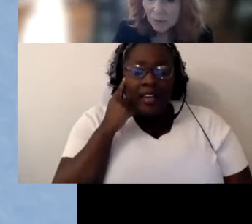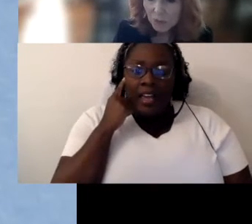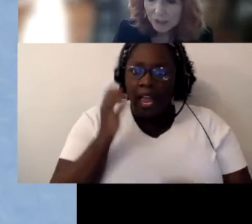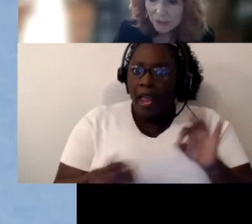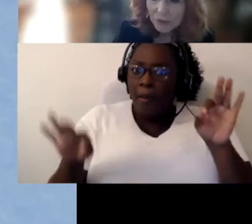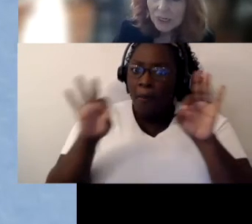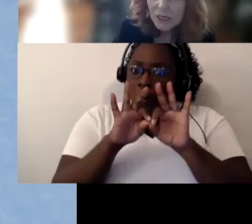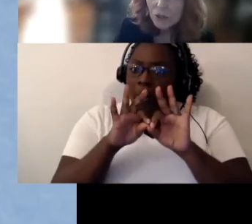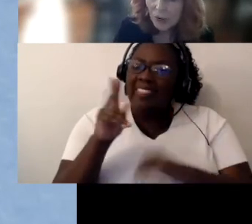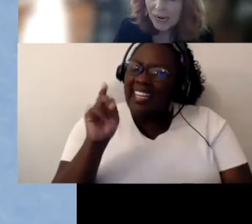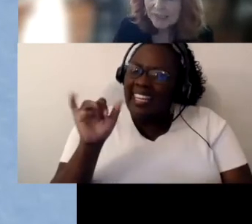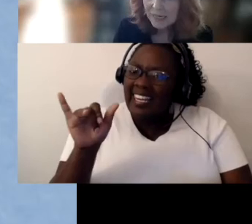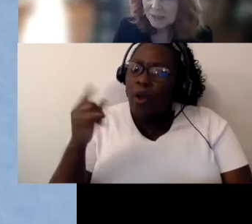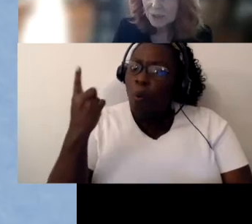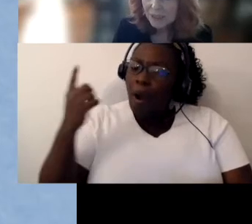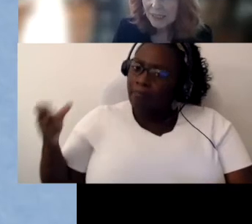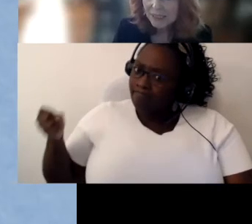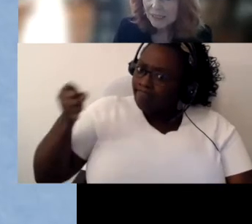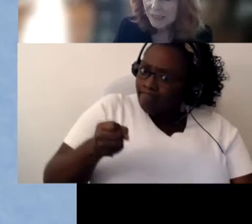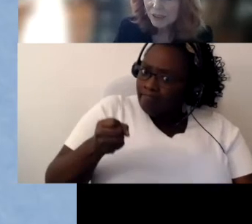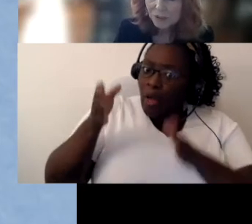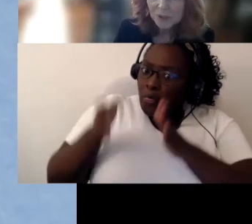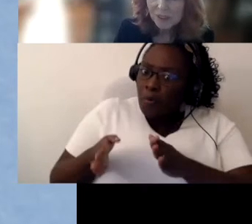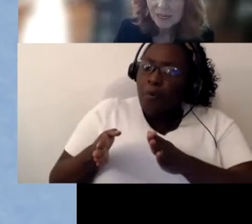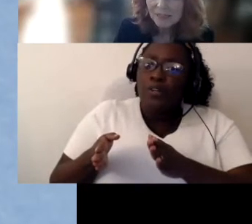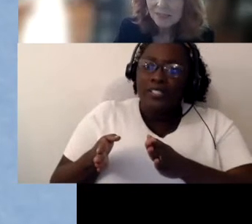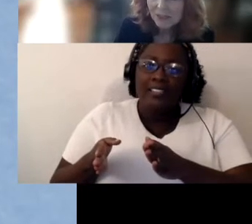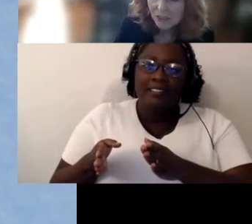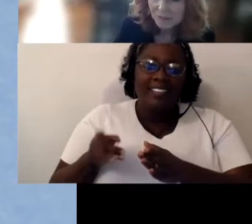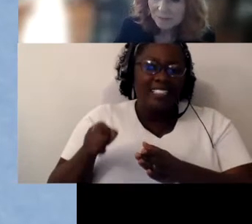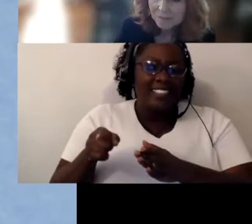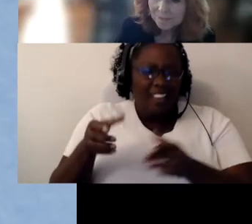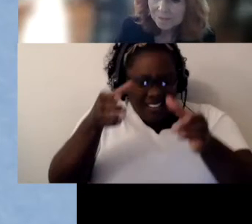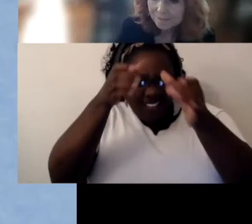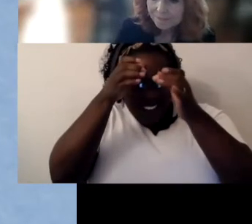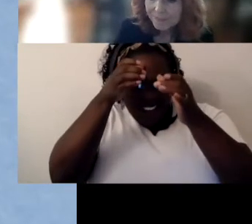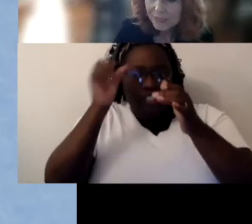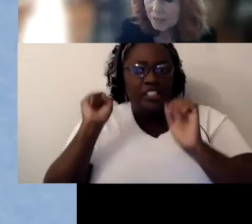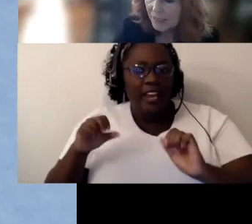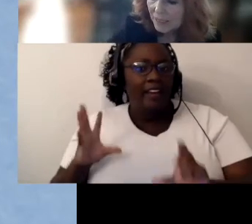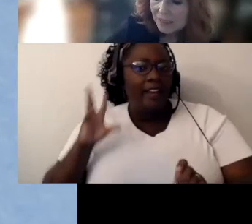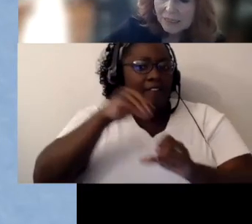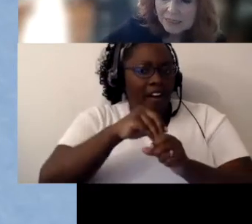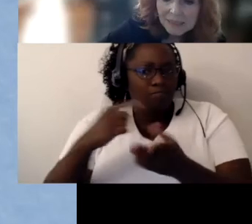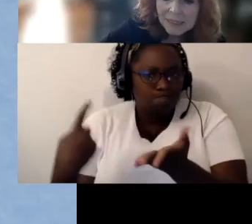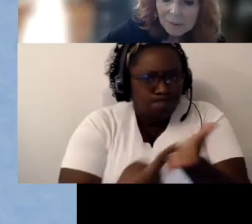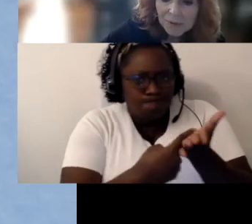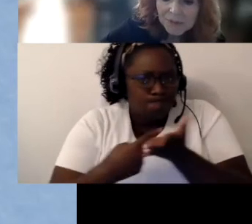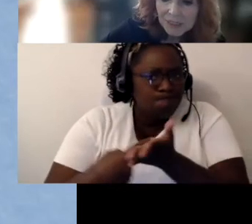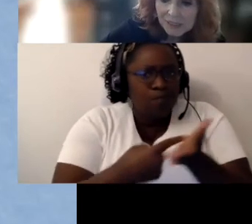with you who has the expertise to contribute to that discussion because a number of kids,